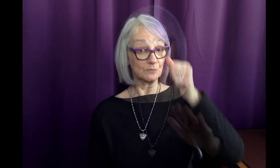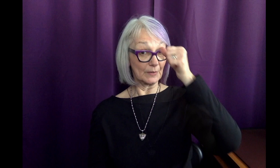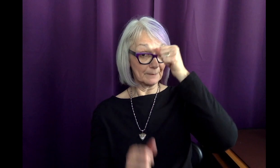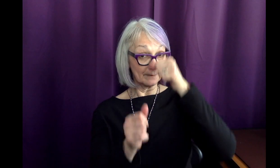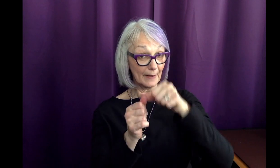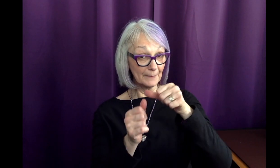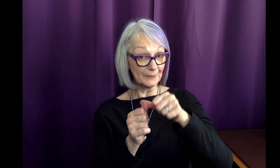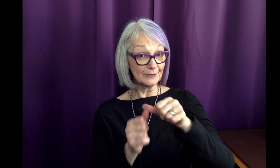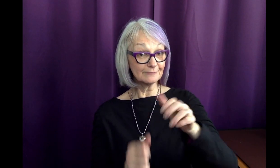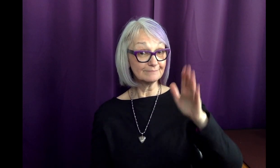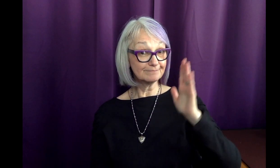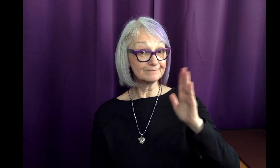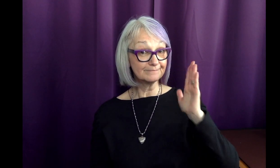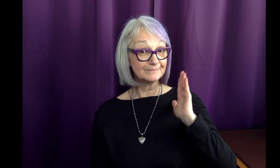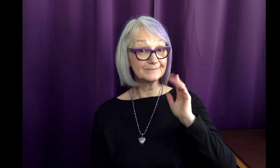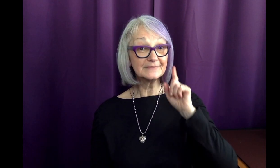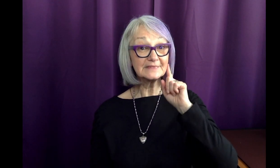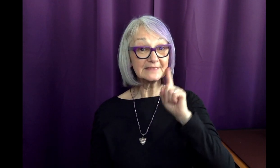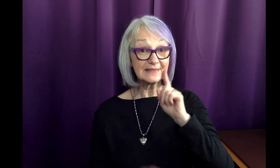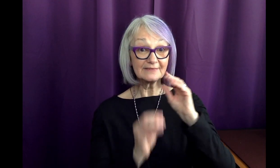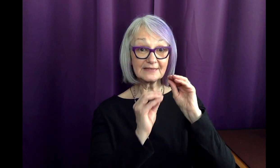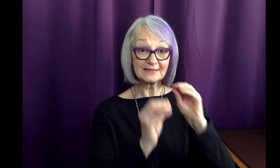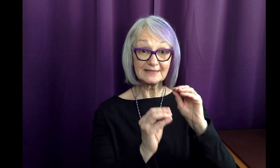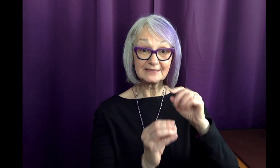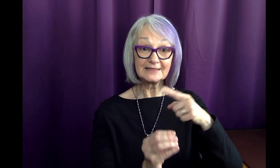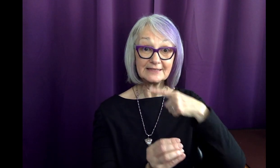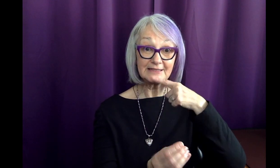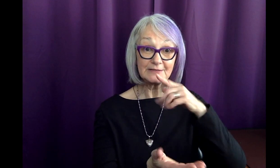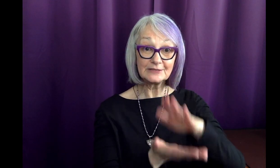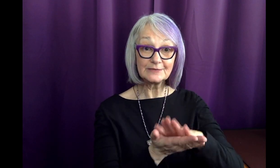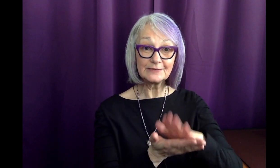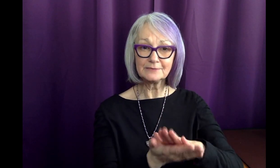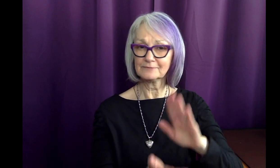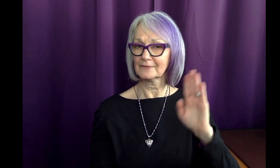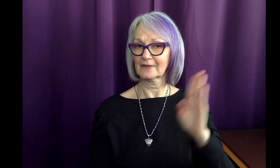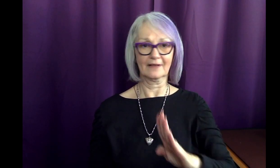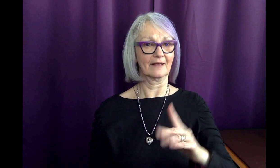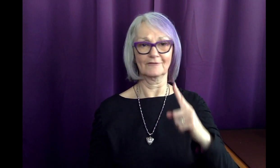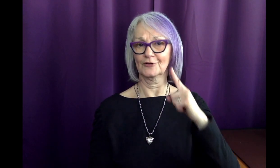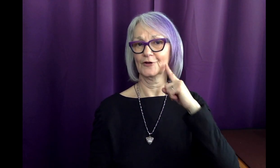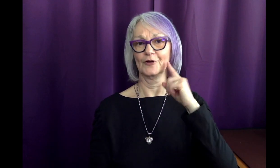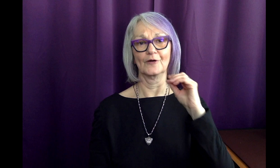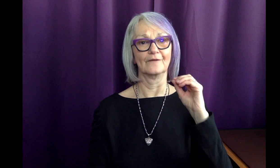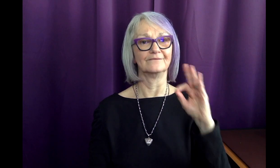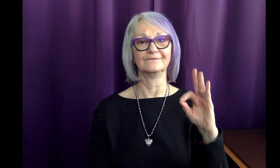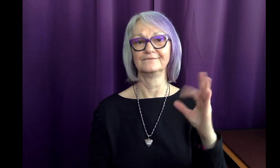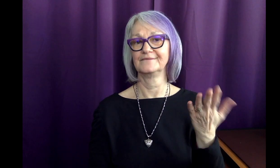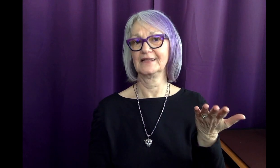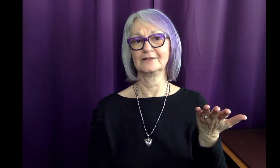At this time, a Deaf person teaching at a hearing school was unheard of!